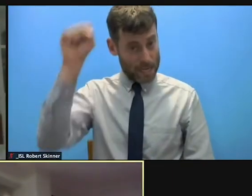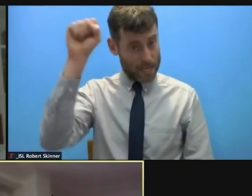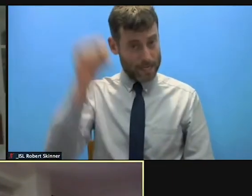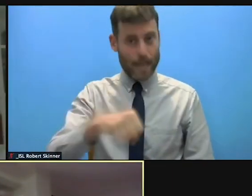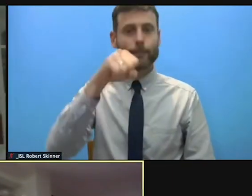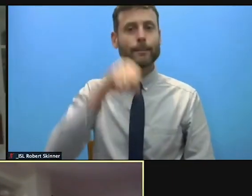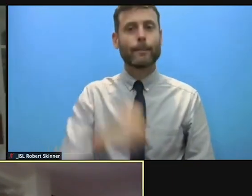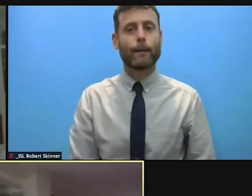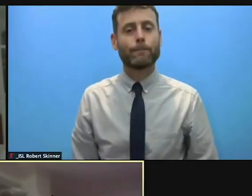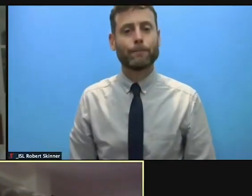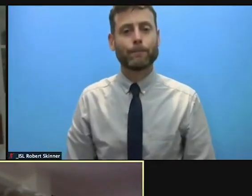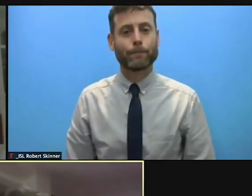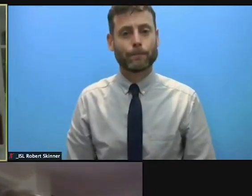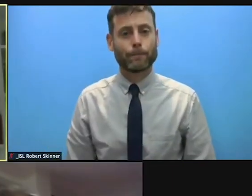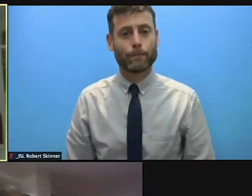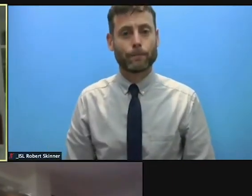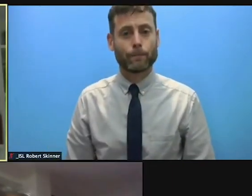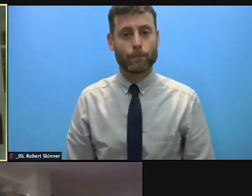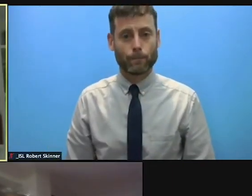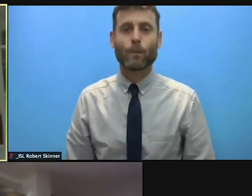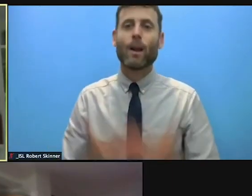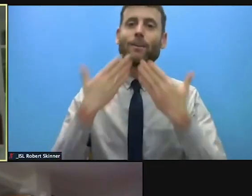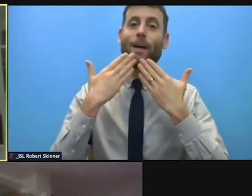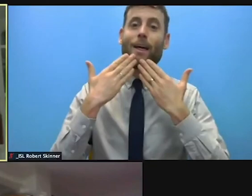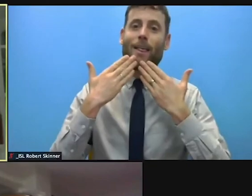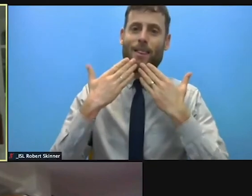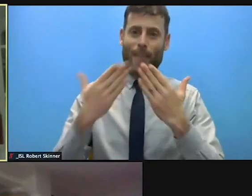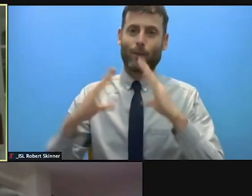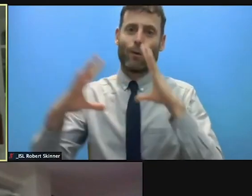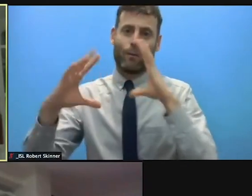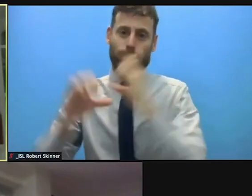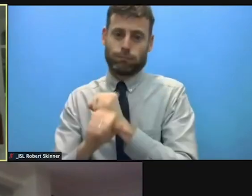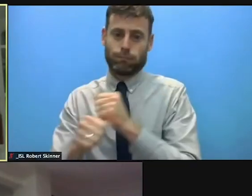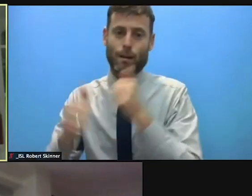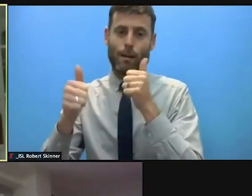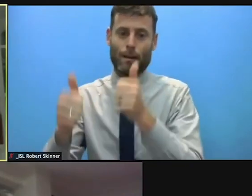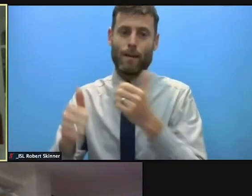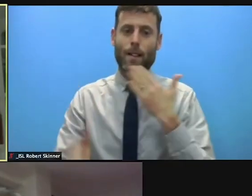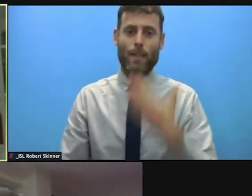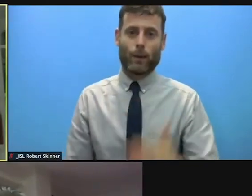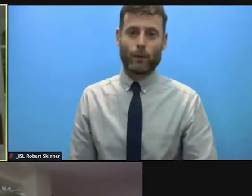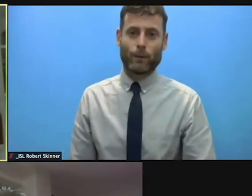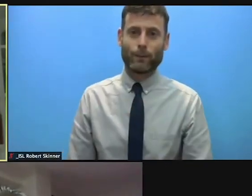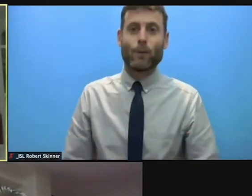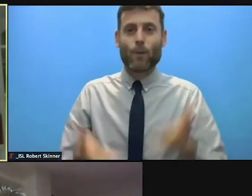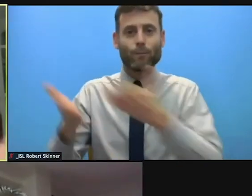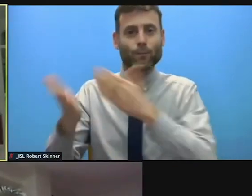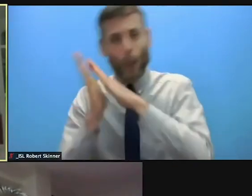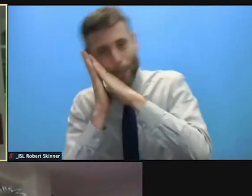on sometimes. Thank you so much get some sleep now. Or stay with us. It's up to you.